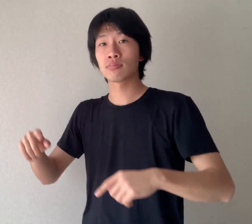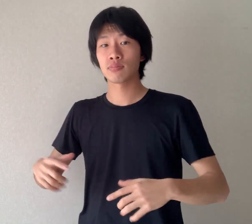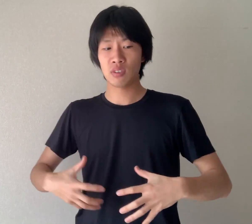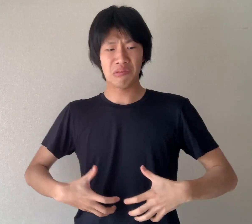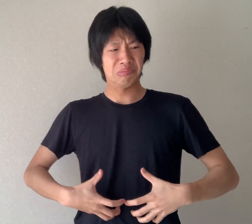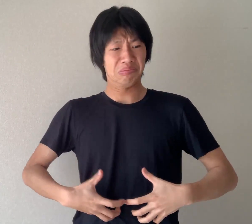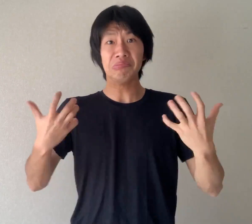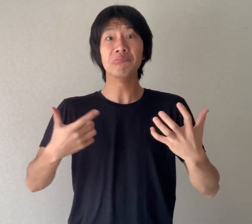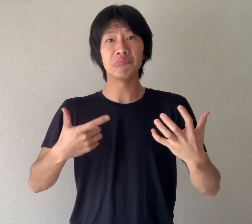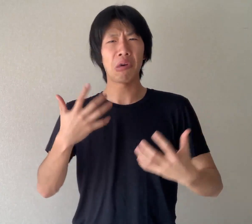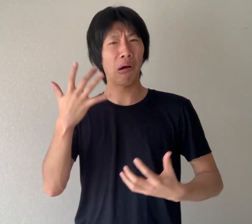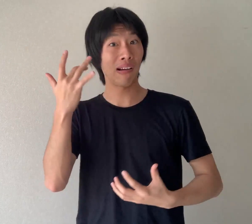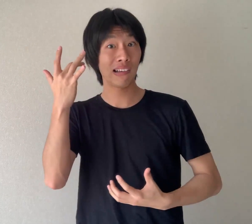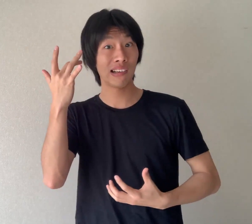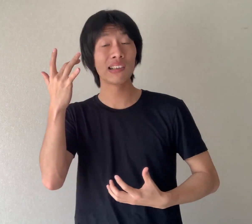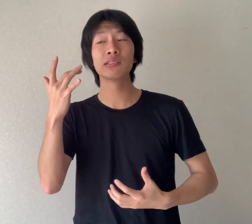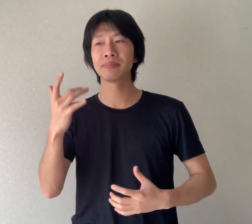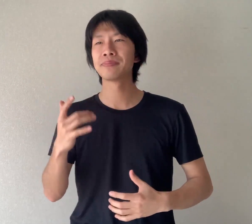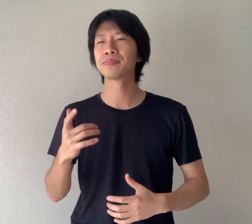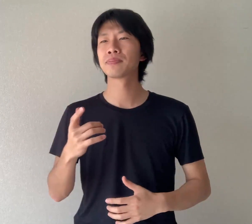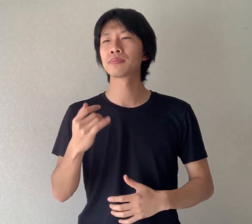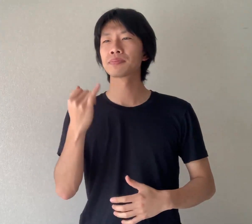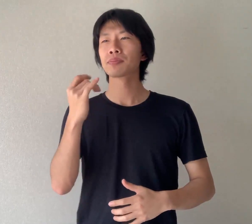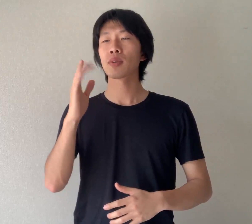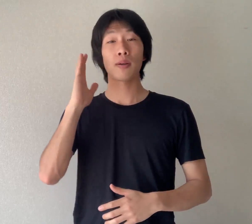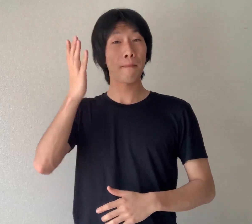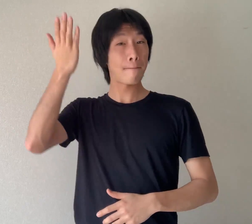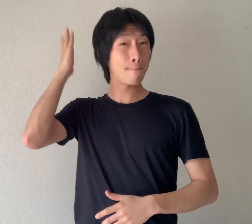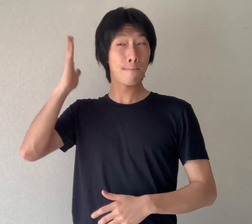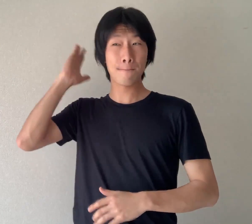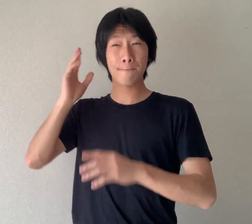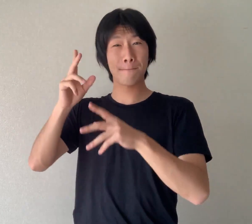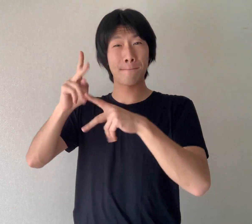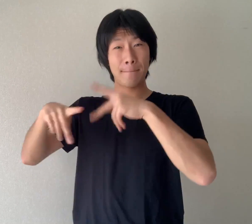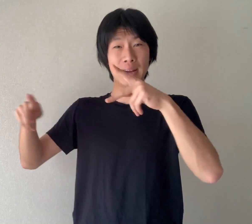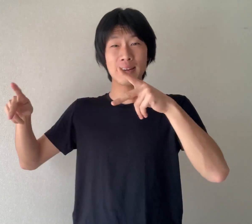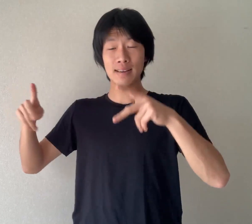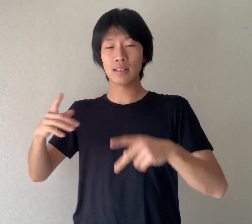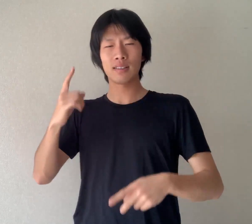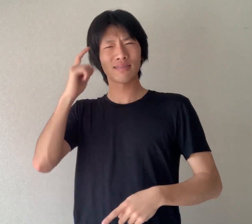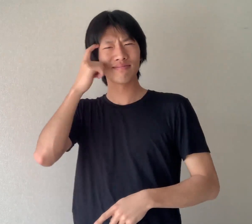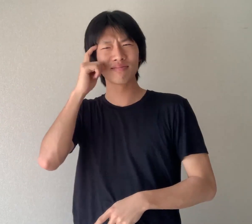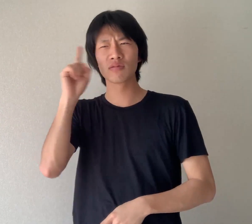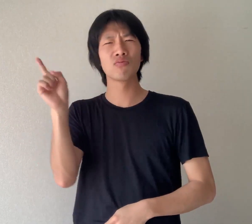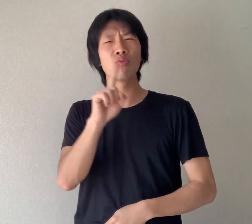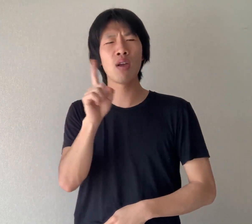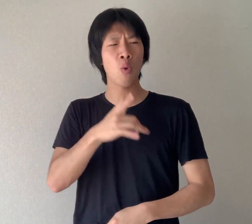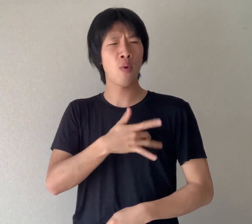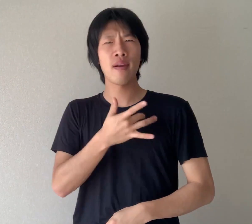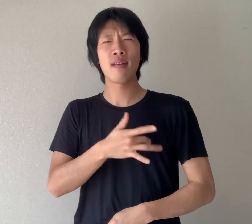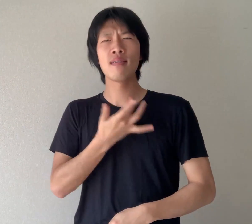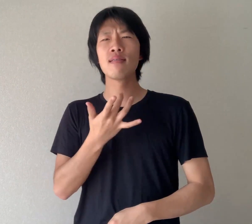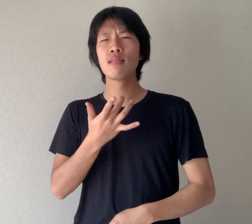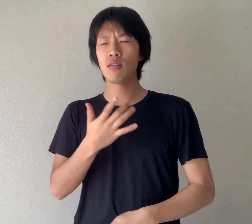Why is the first sign expressed this way? In the past, Japanese people thought that feelings are located in